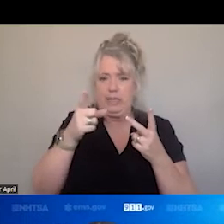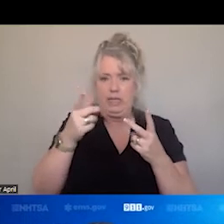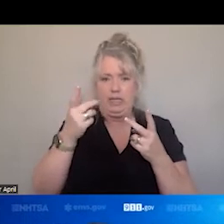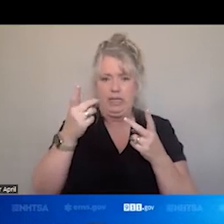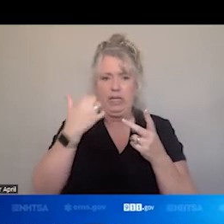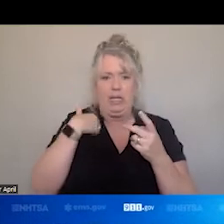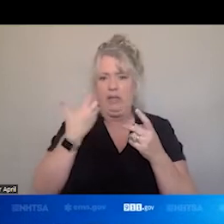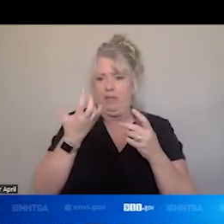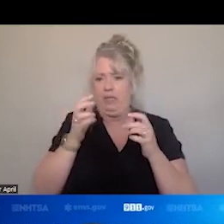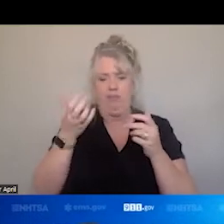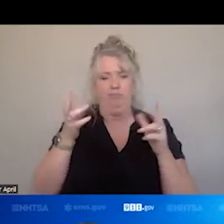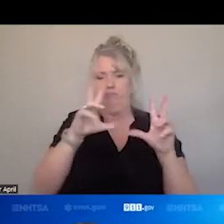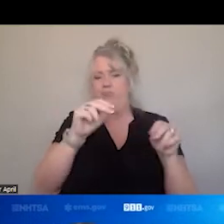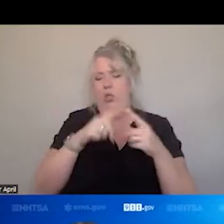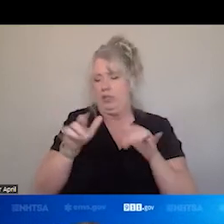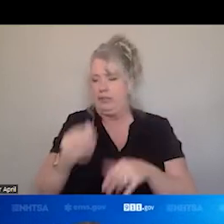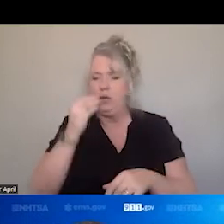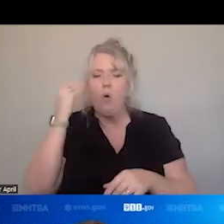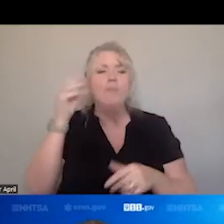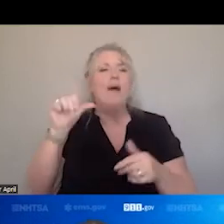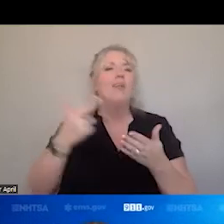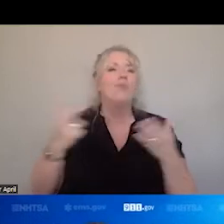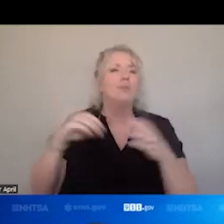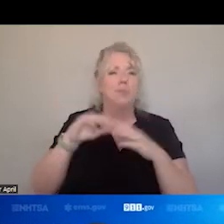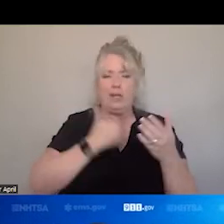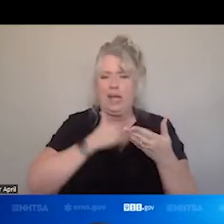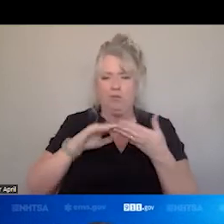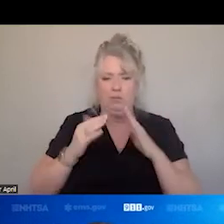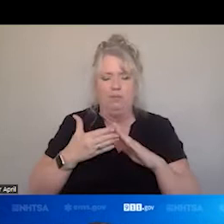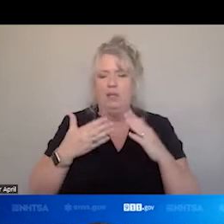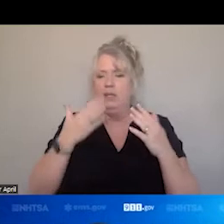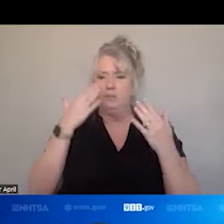THERE OTHER RESOURCES IN OUR COMMUNITY? NOW WITH THE ADVENT OF COMMUNITY PARA MEDICINE,